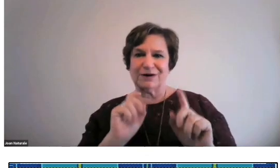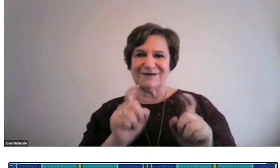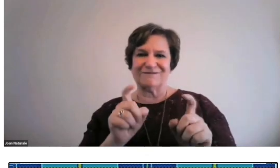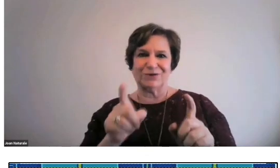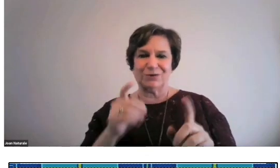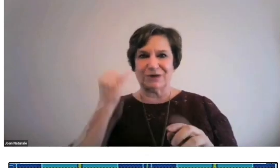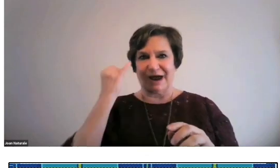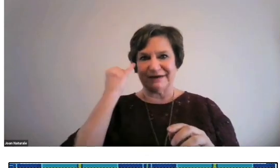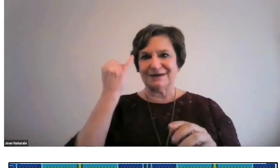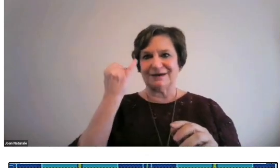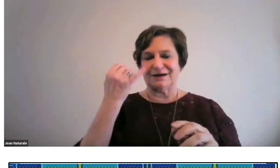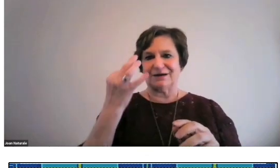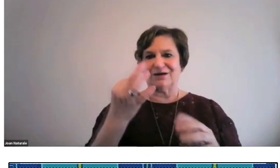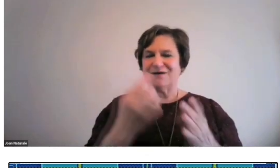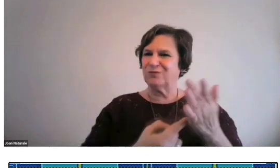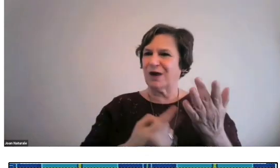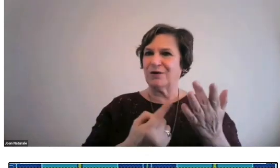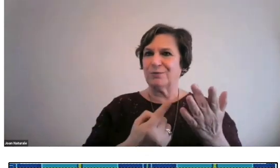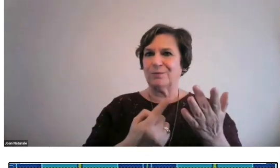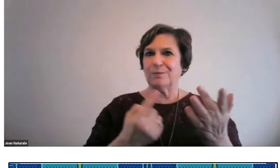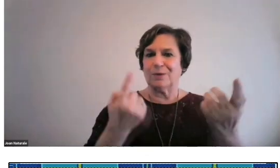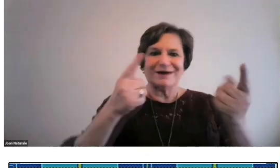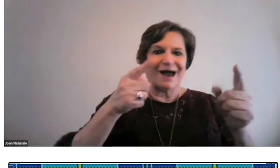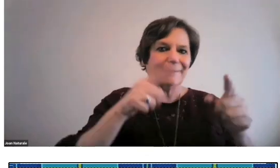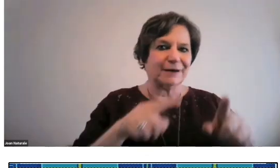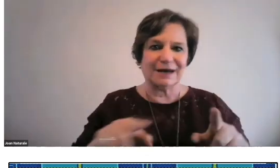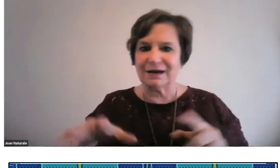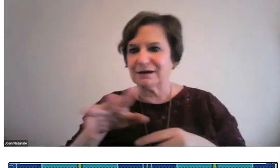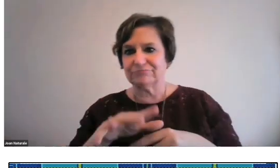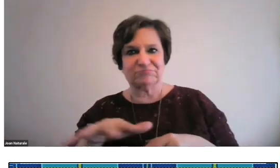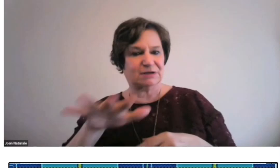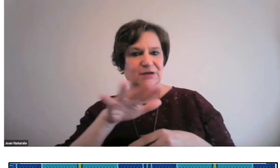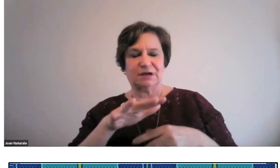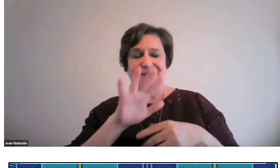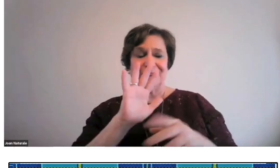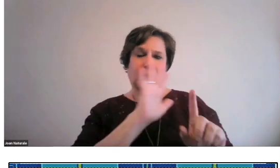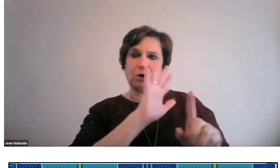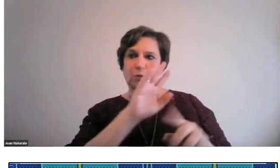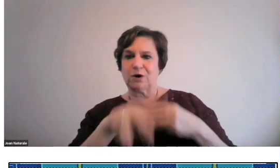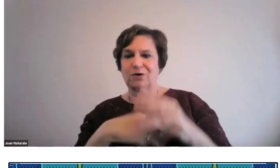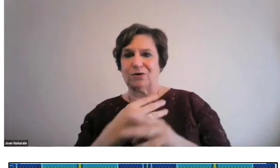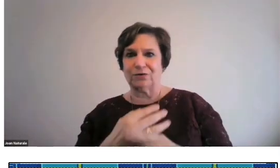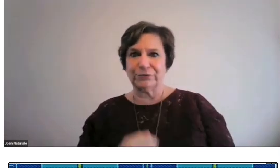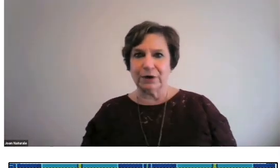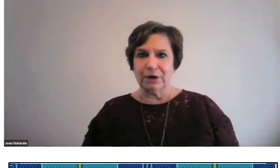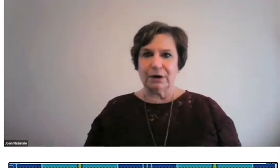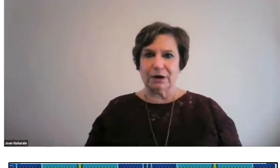Articles written by deaf people give you an idea of what was happening in their world,